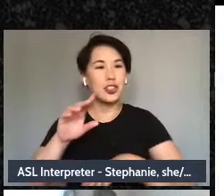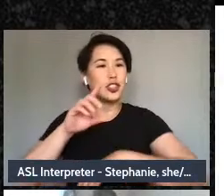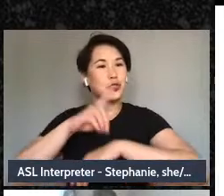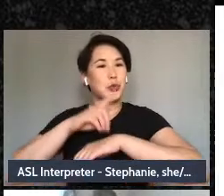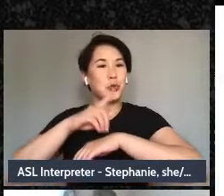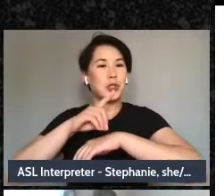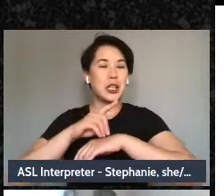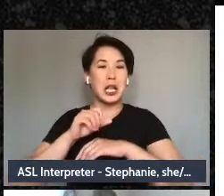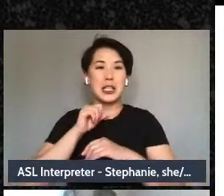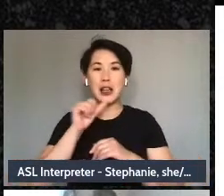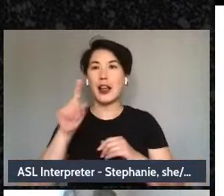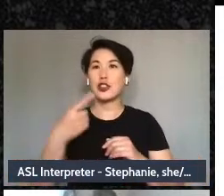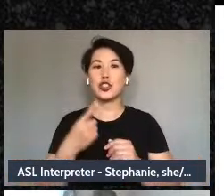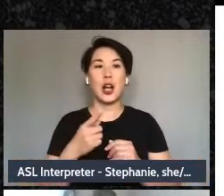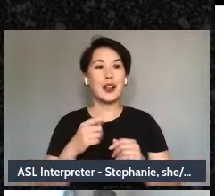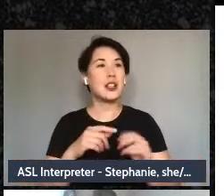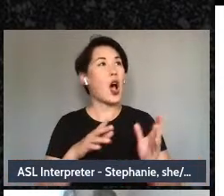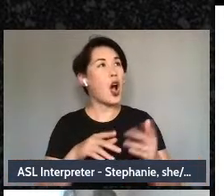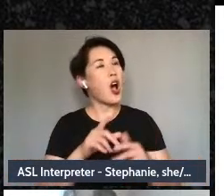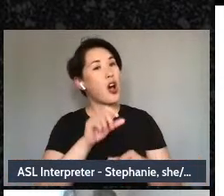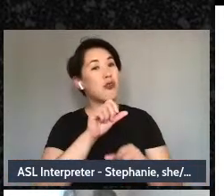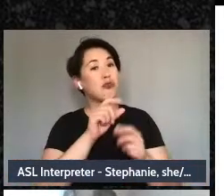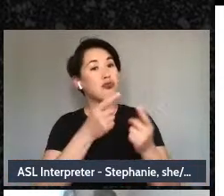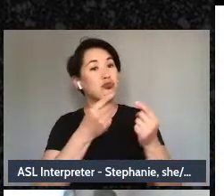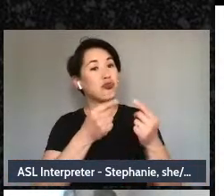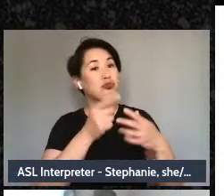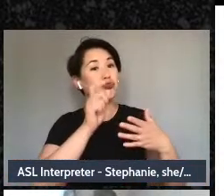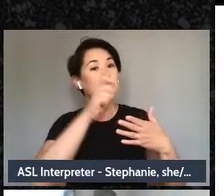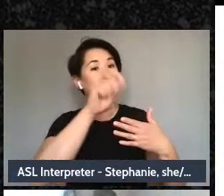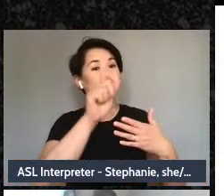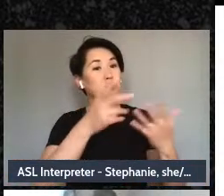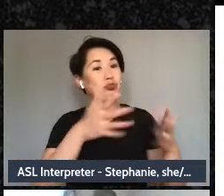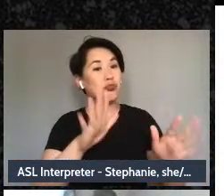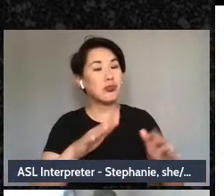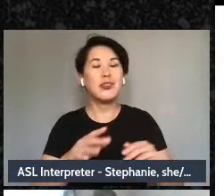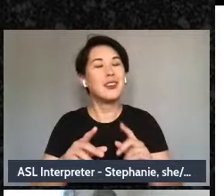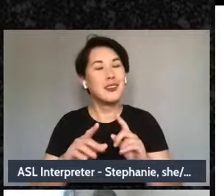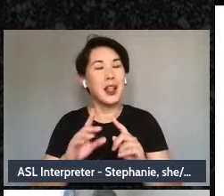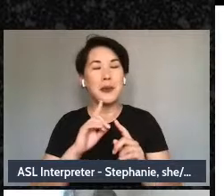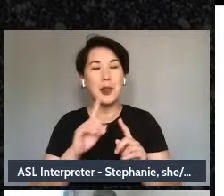tasks and checking things off, it's about really just making time and space to attune to yourself